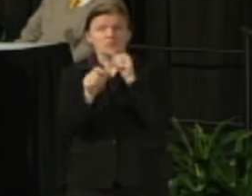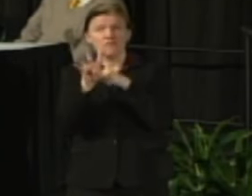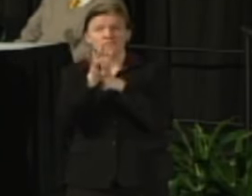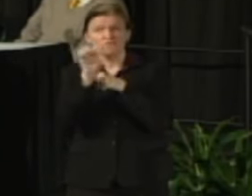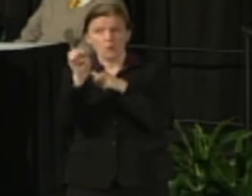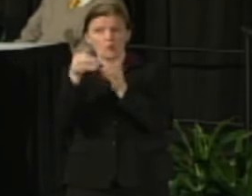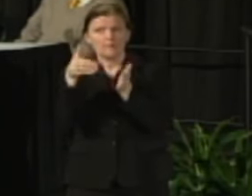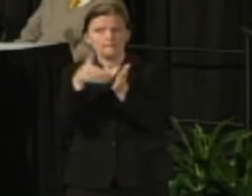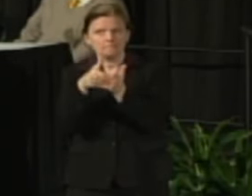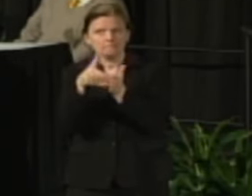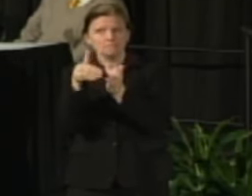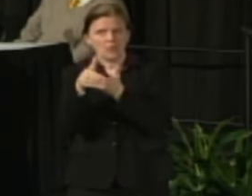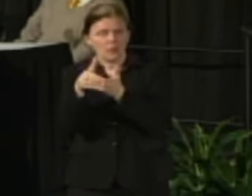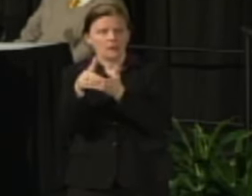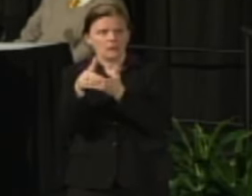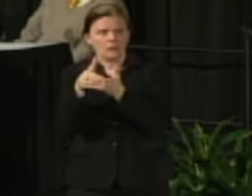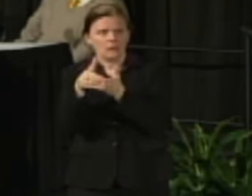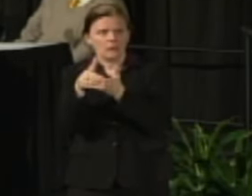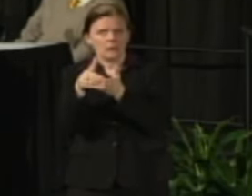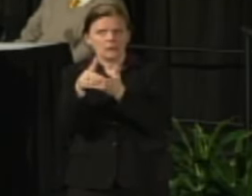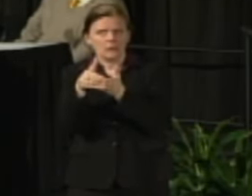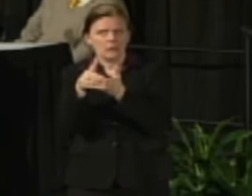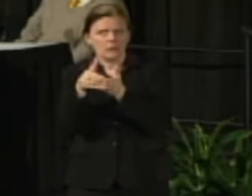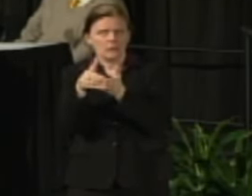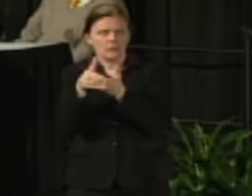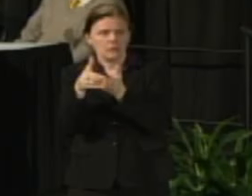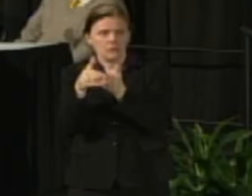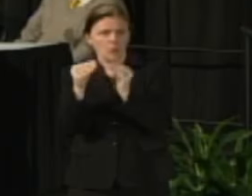8 million dollars larger but if you think about it another way the last cut